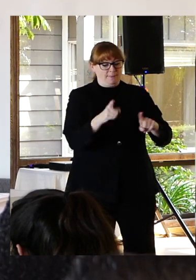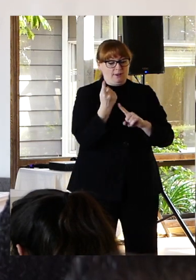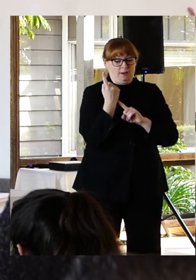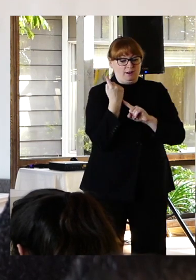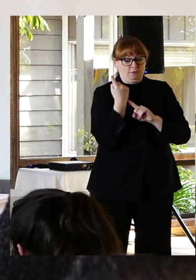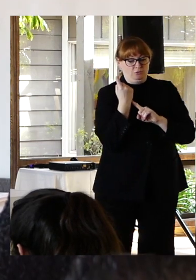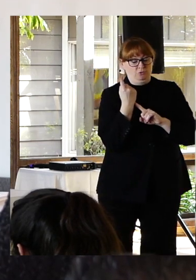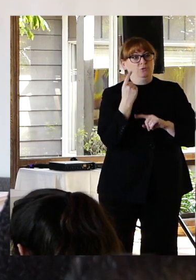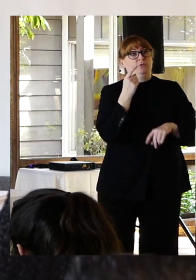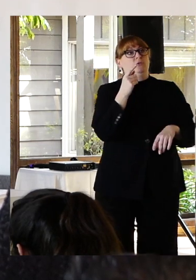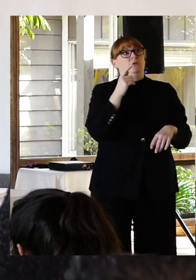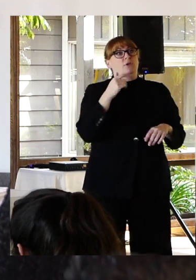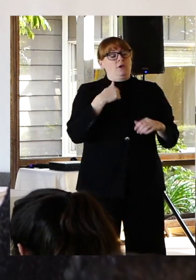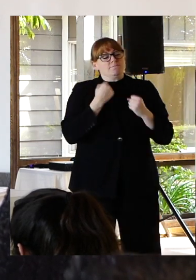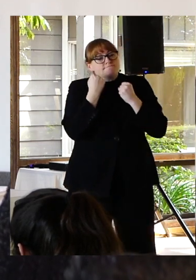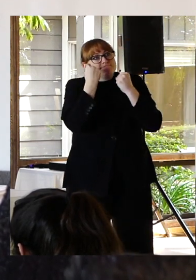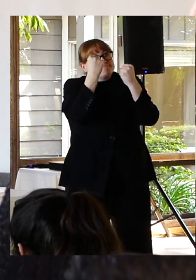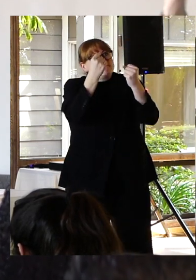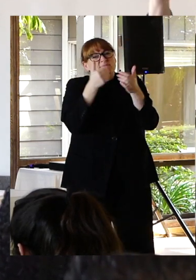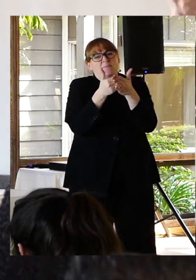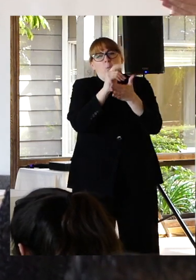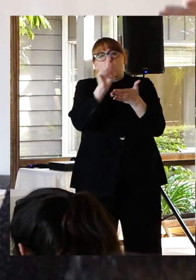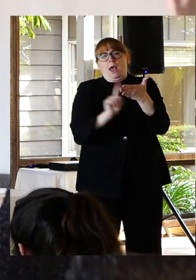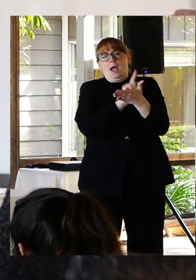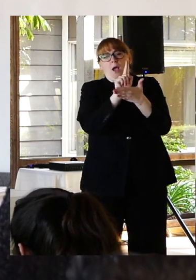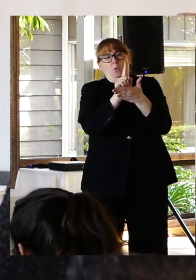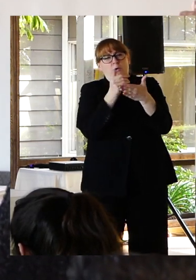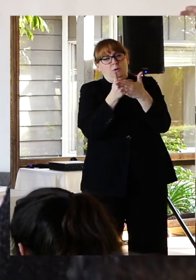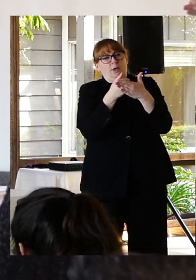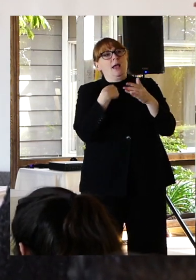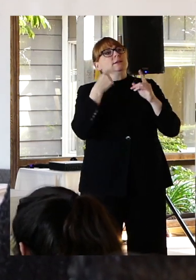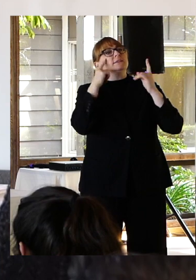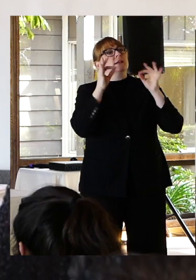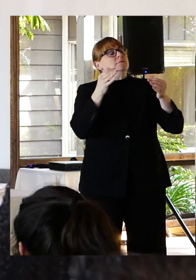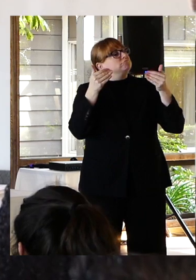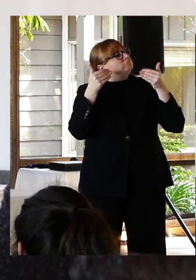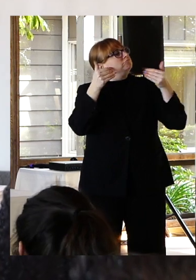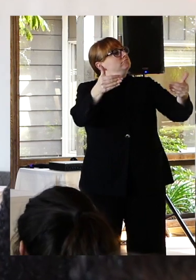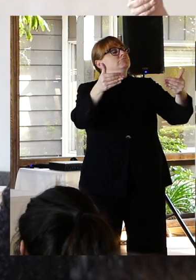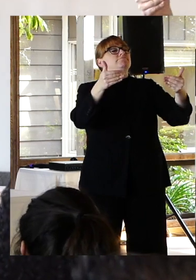the bridge. I decide to make a pilgrimage. Of sorts. I thought I could